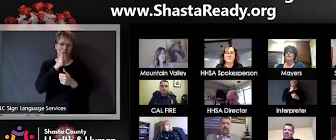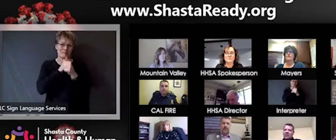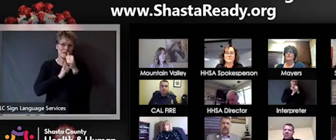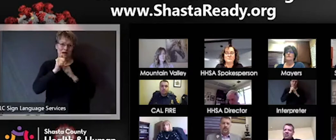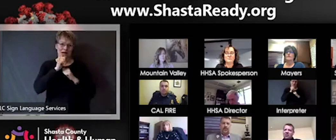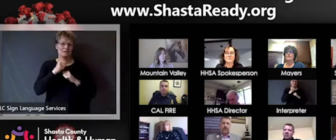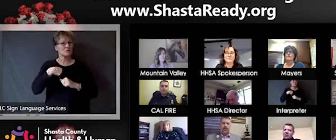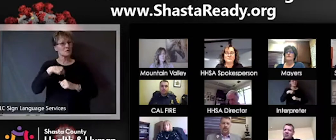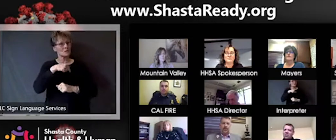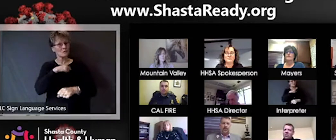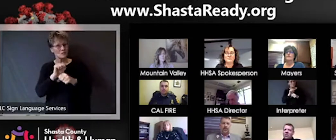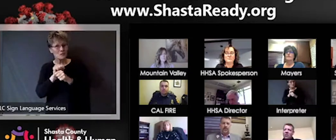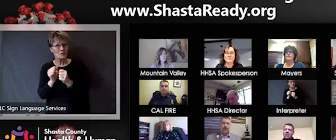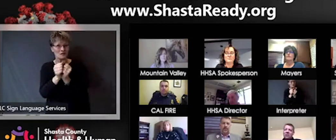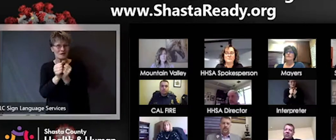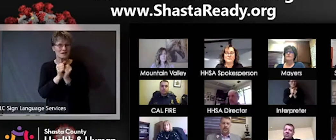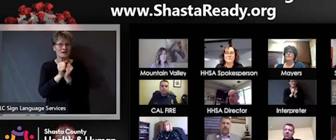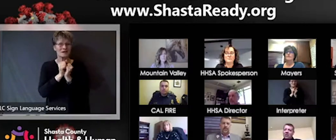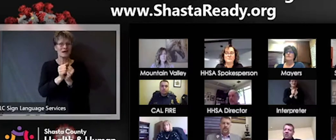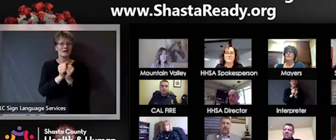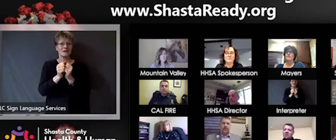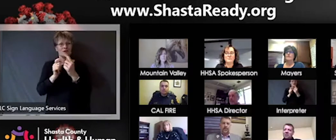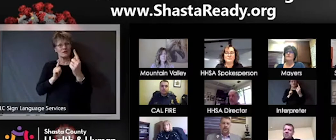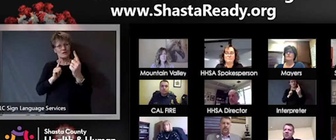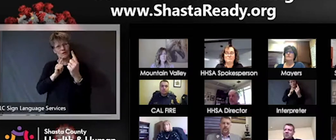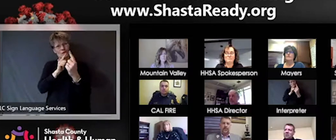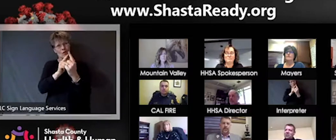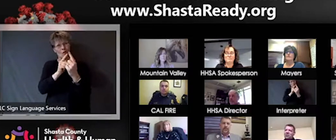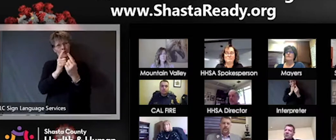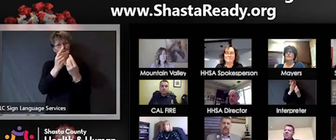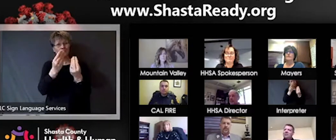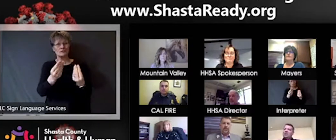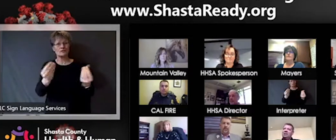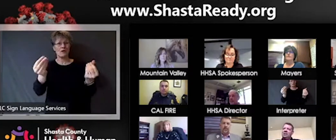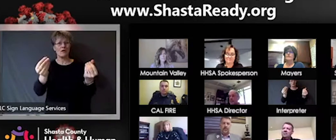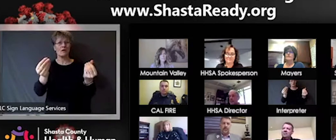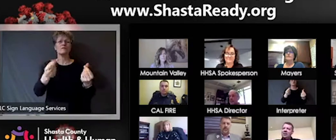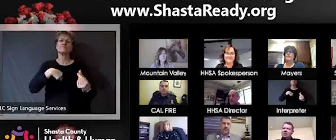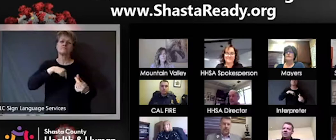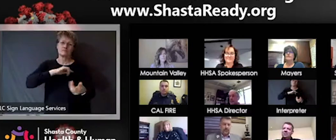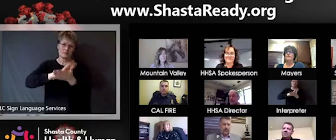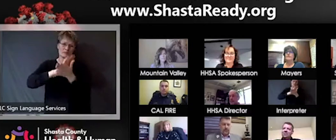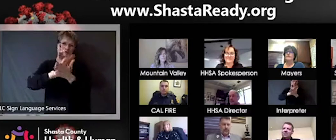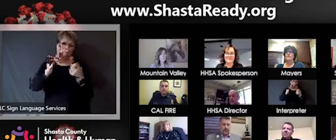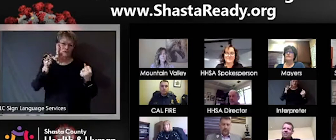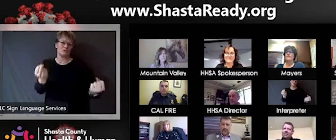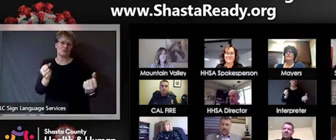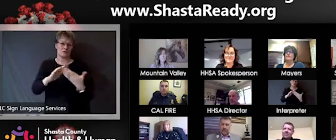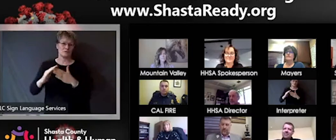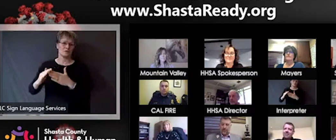the end of the tunnel and we will come out of stronger community. So that's all I have to say today.